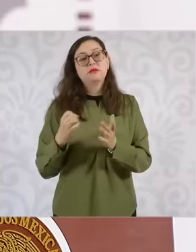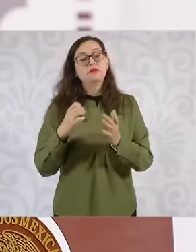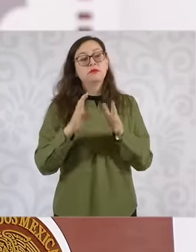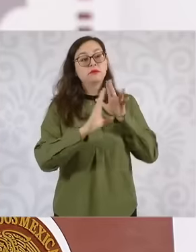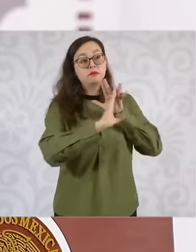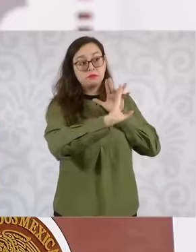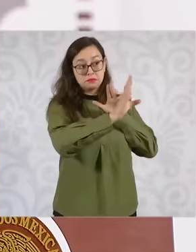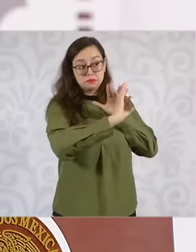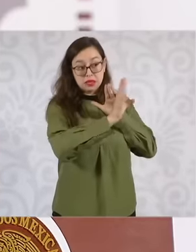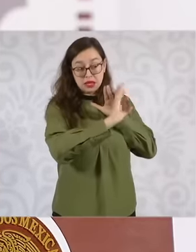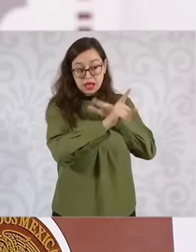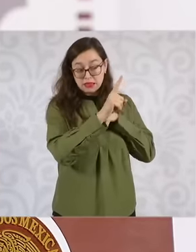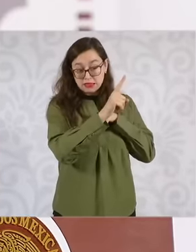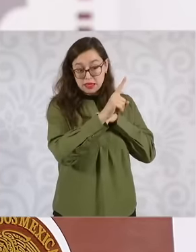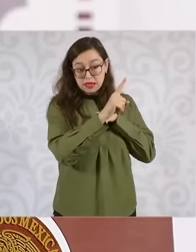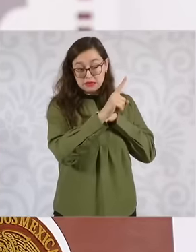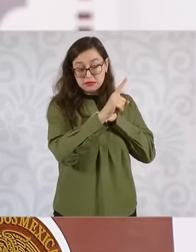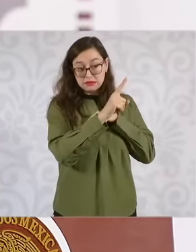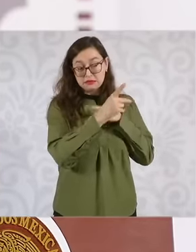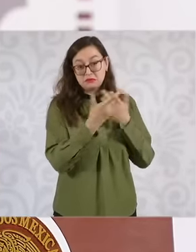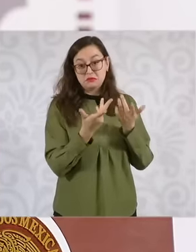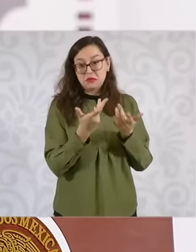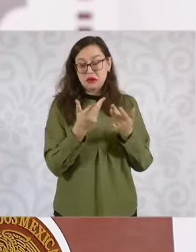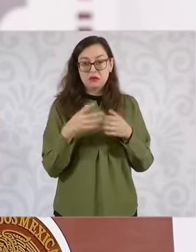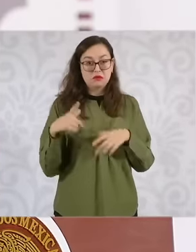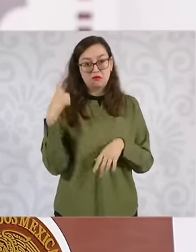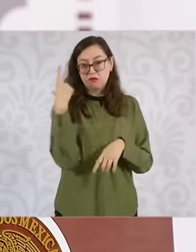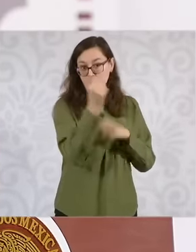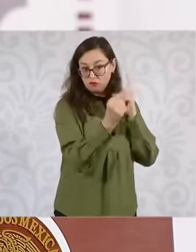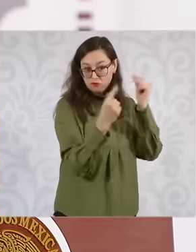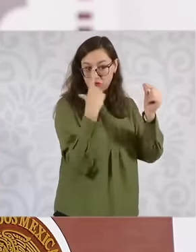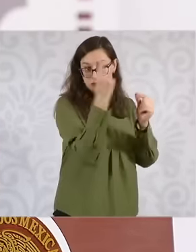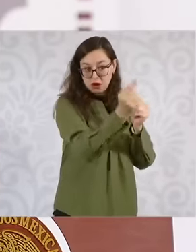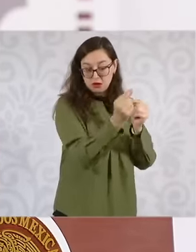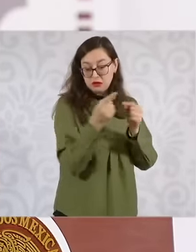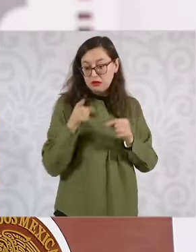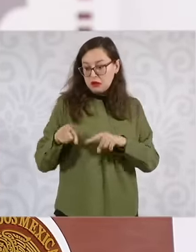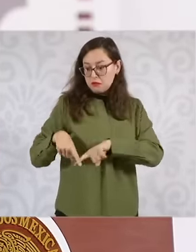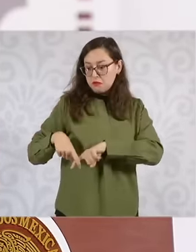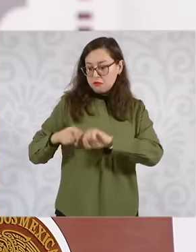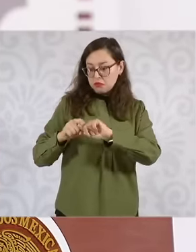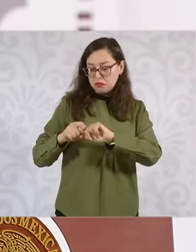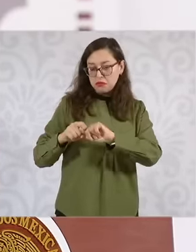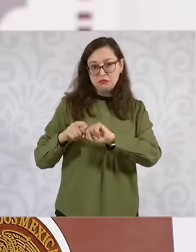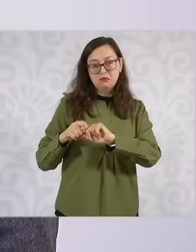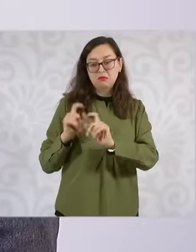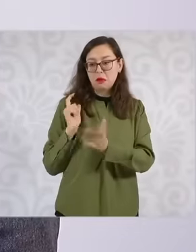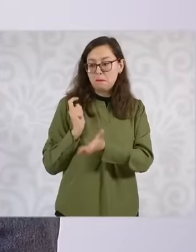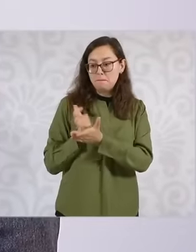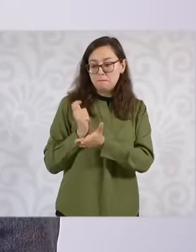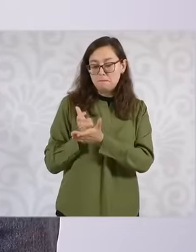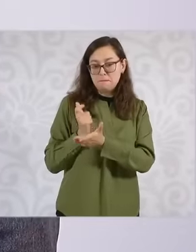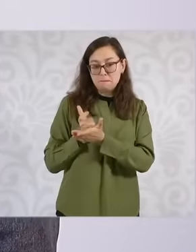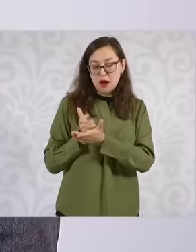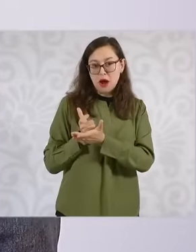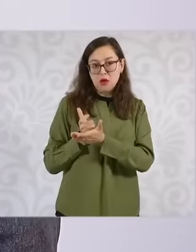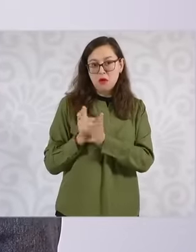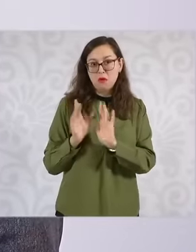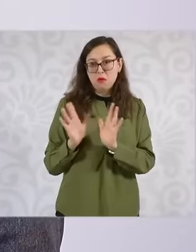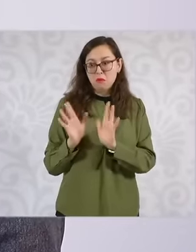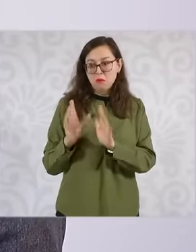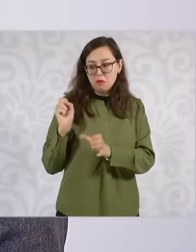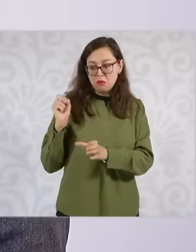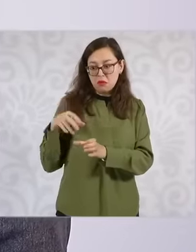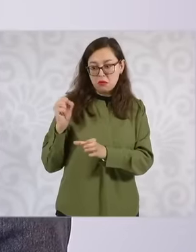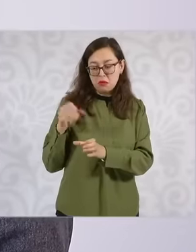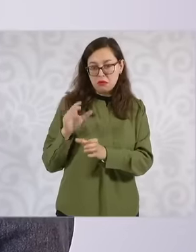but they can do they can reactivate or they can start with their contributions. So this